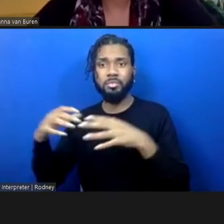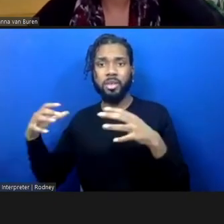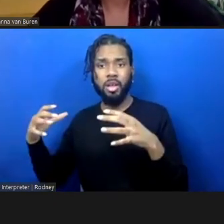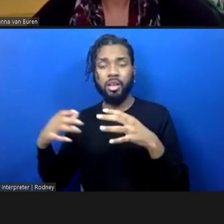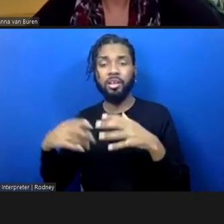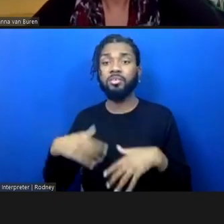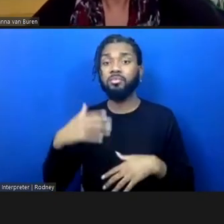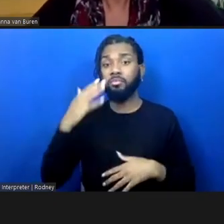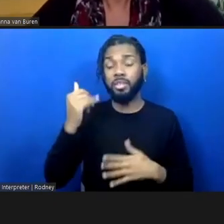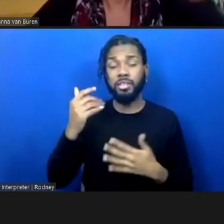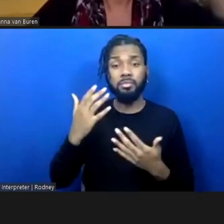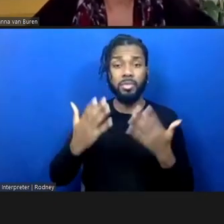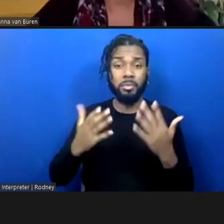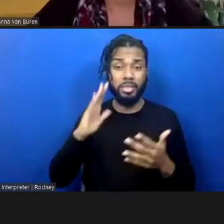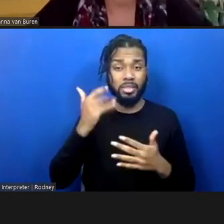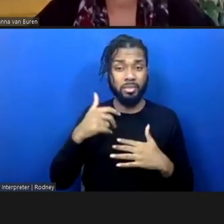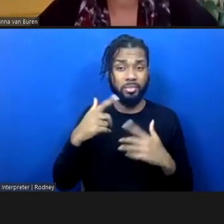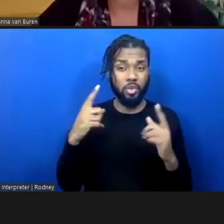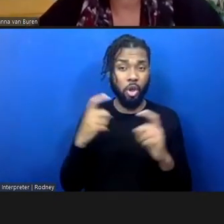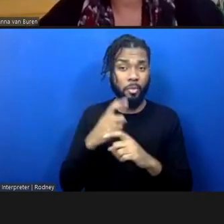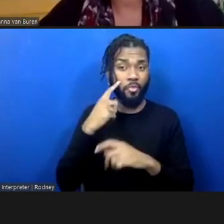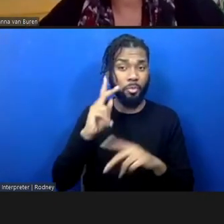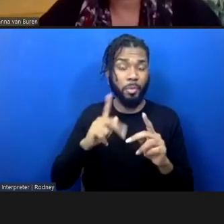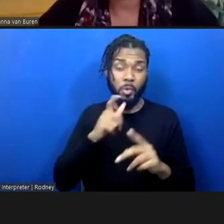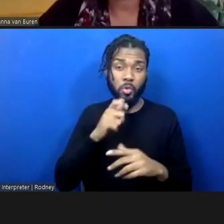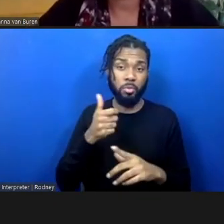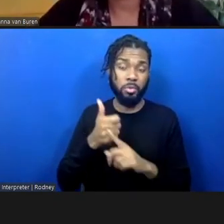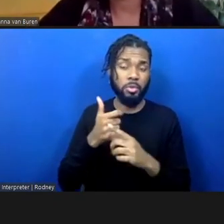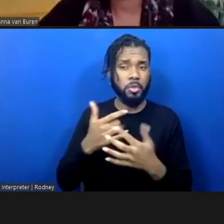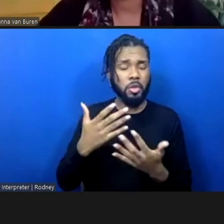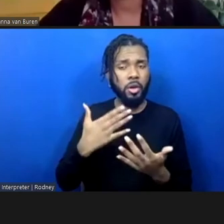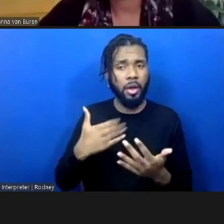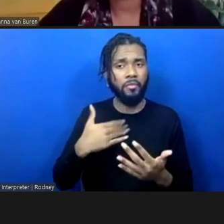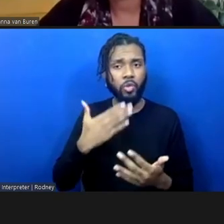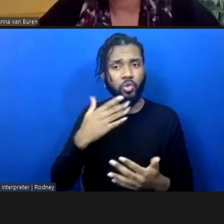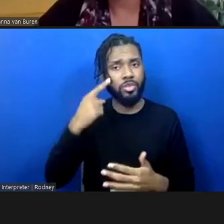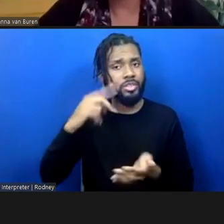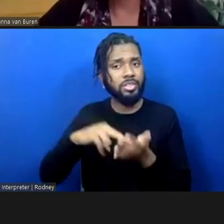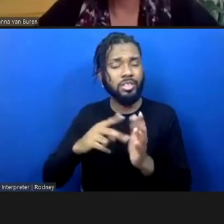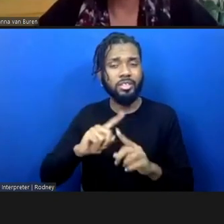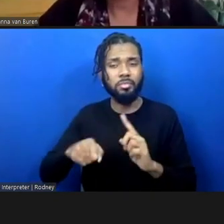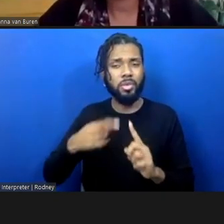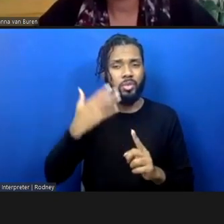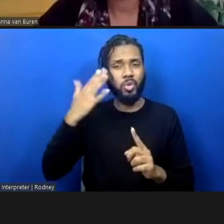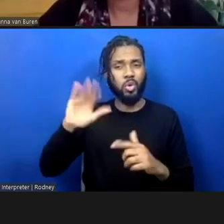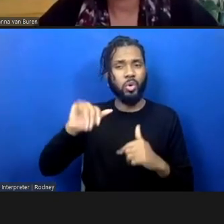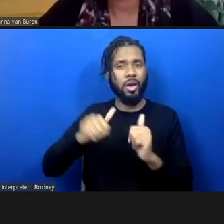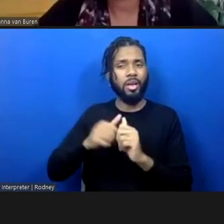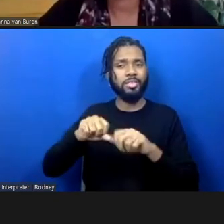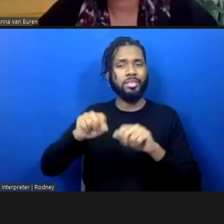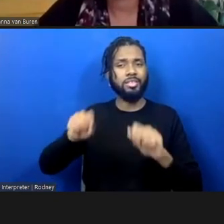well-meaning but maybe not necessarily in the know about how the systems perpetuate themselves?